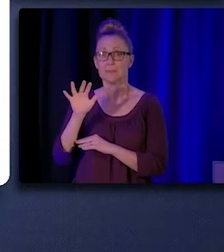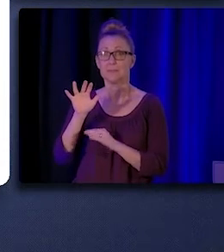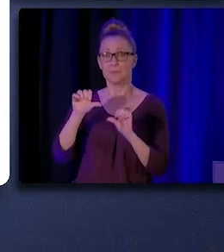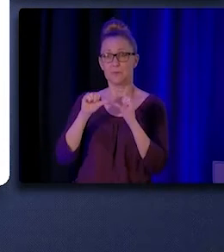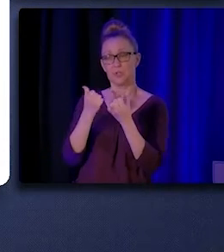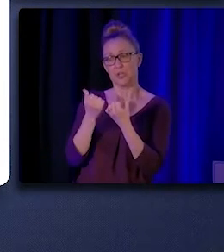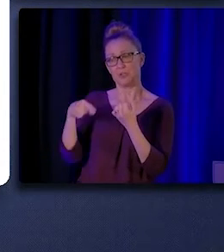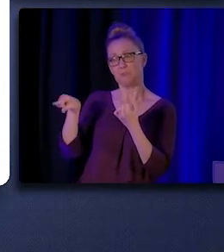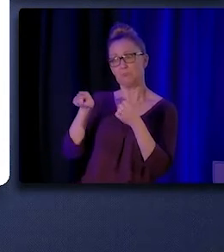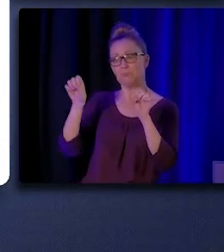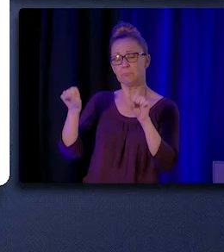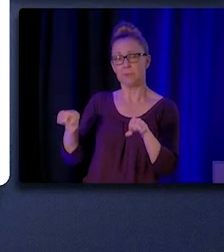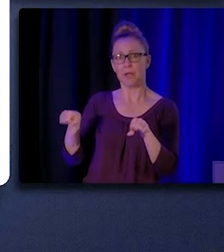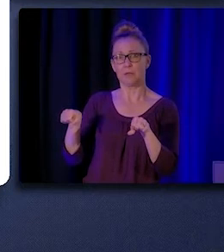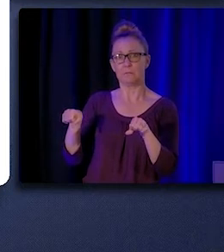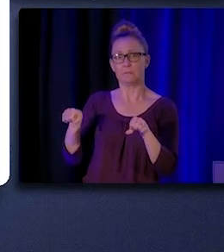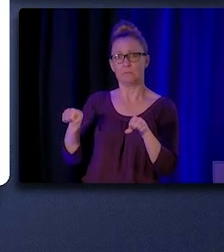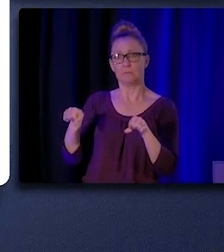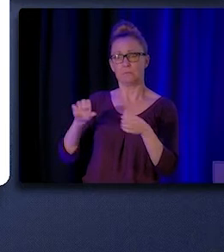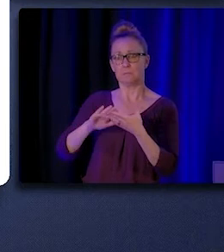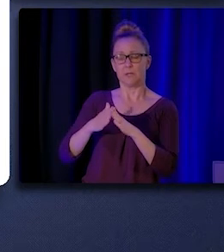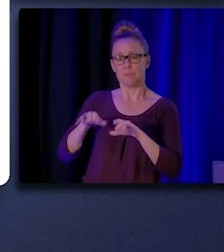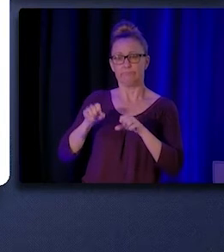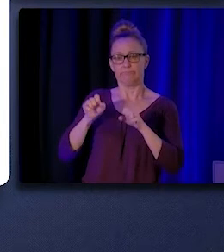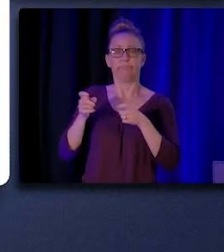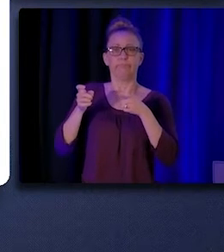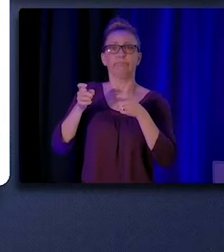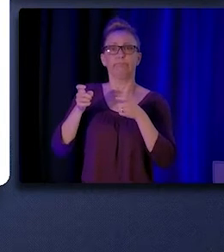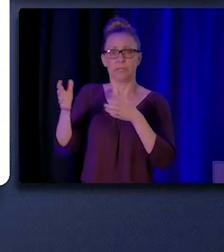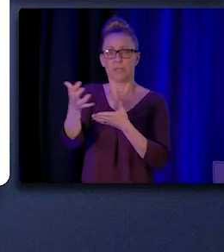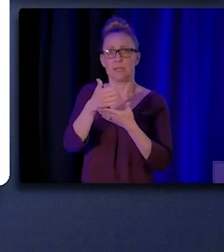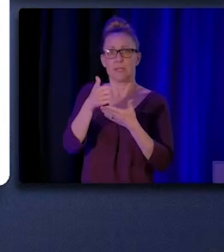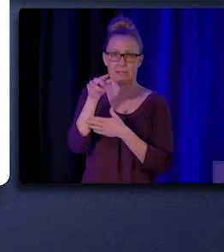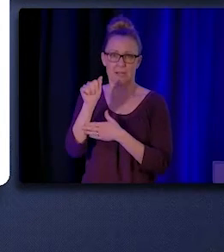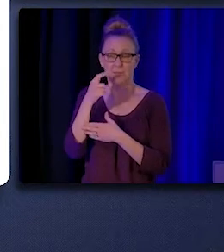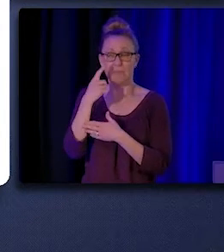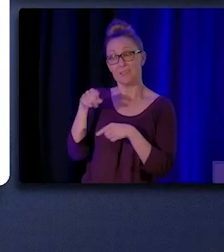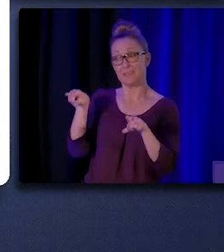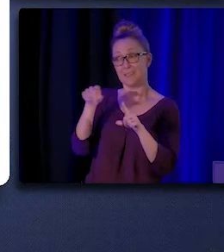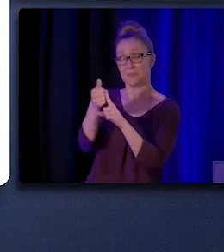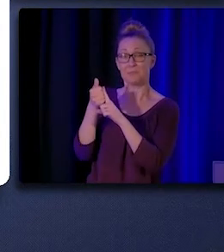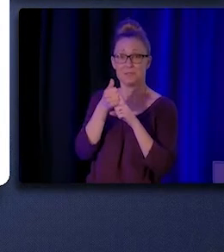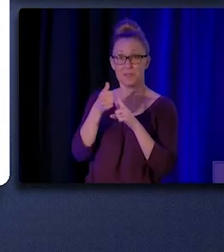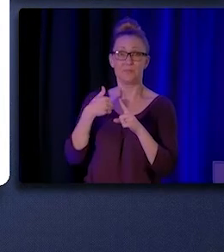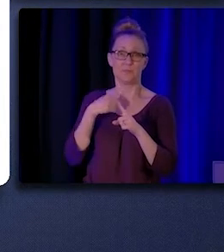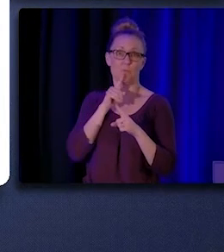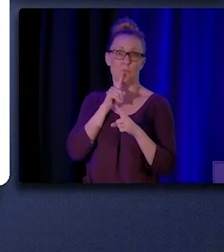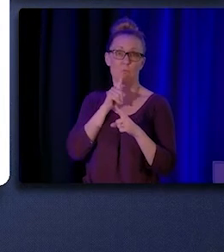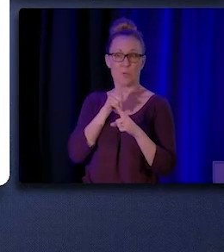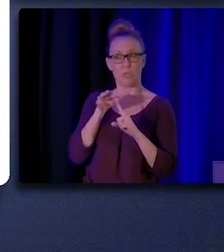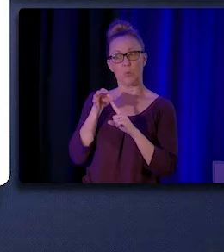to take the lead on collecting these data as they have a unique understanding and interconnectedness with the profession.